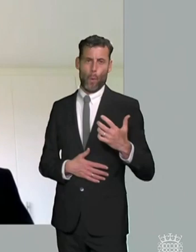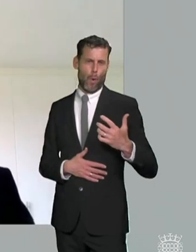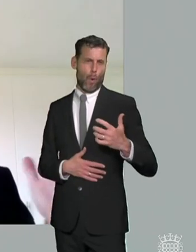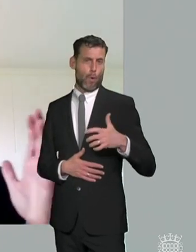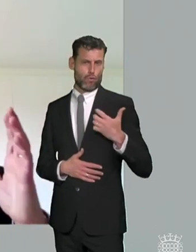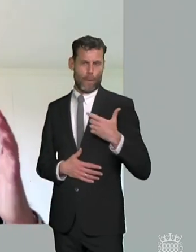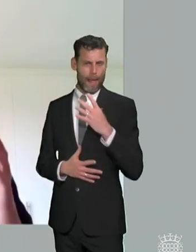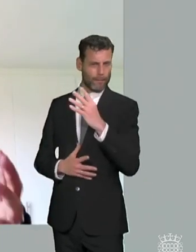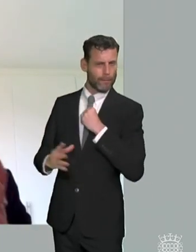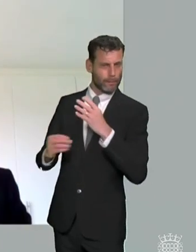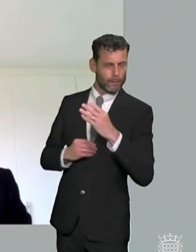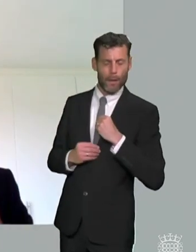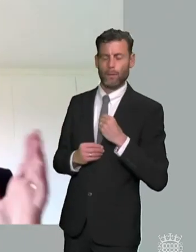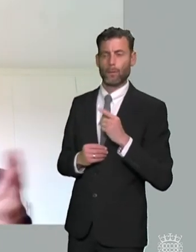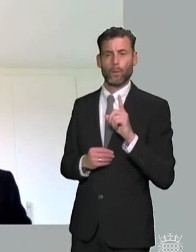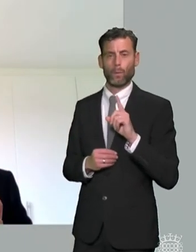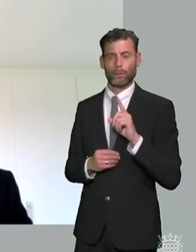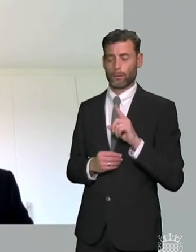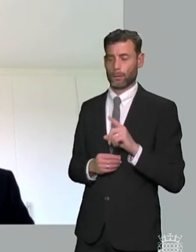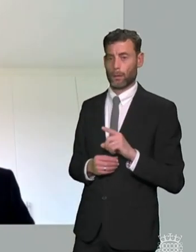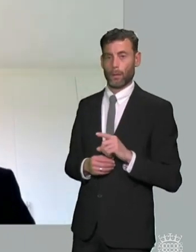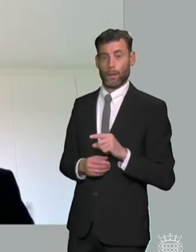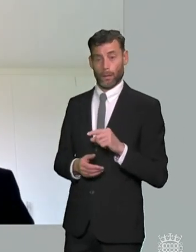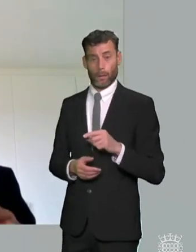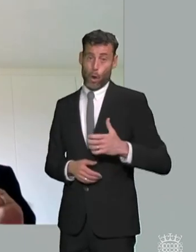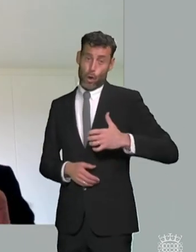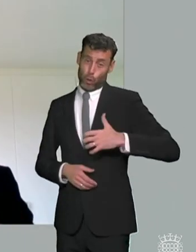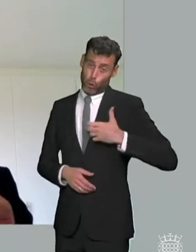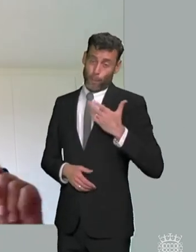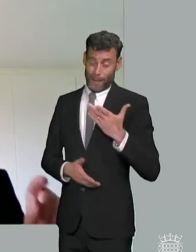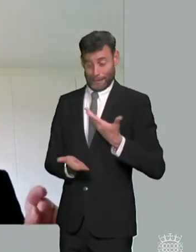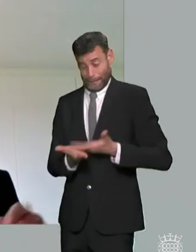that should become intractable they've gone on for months if not years sometimes at the heart